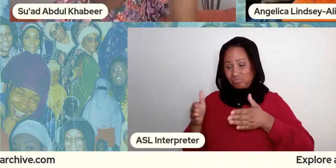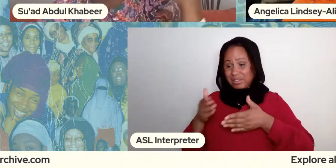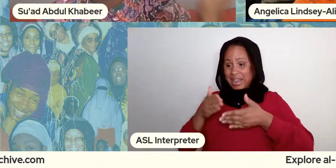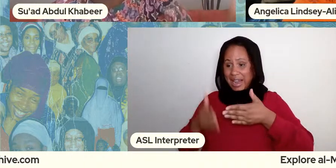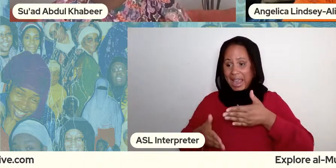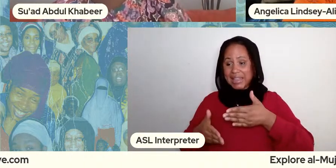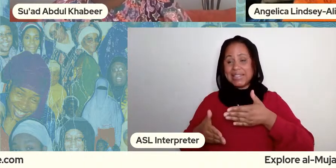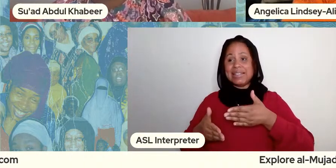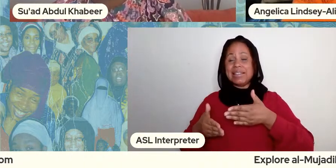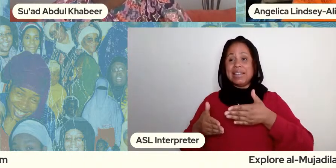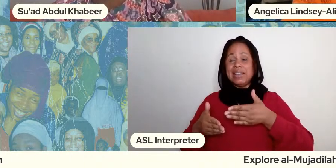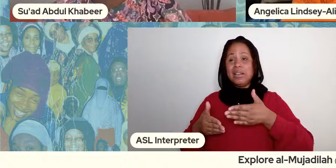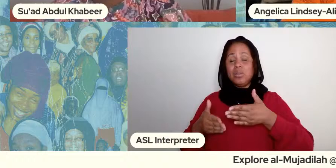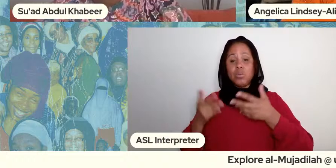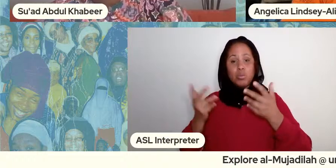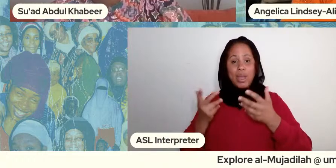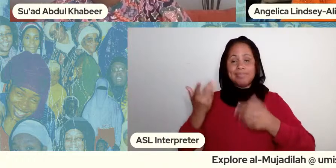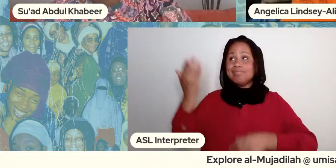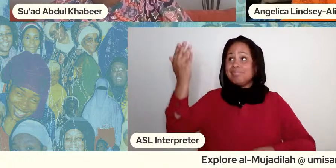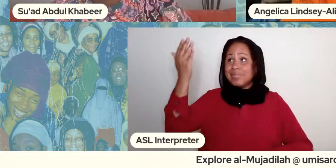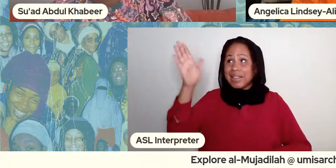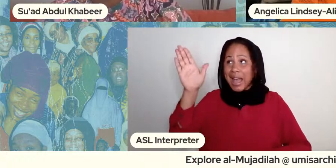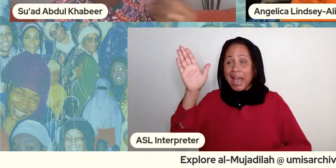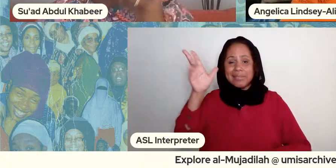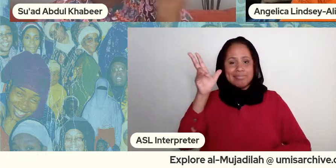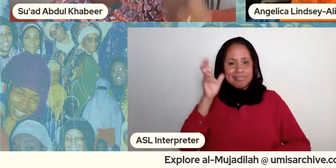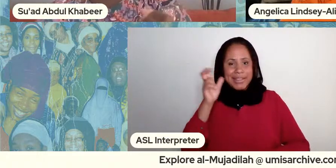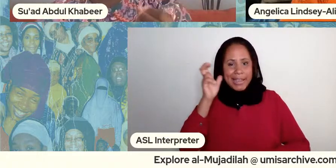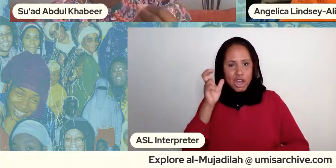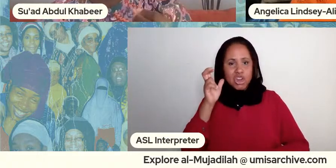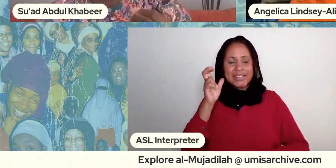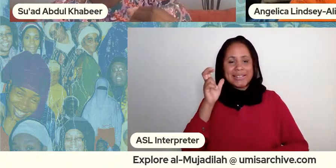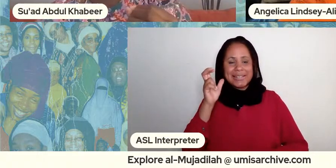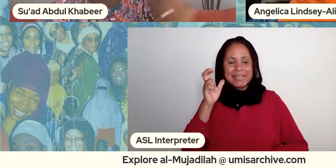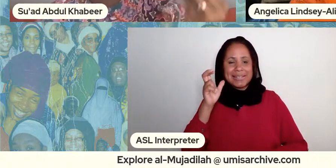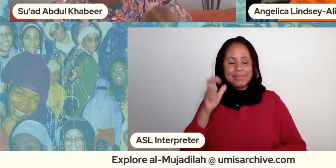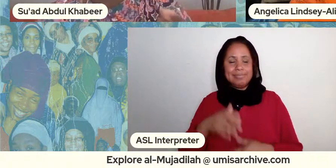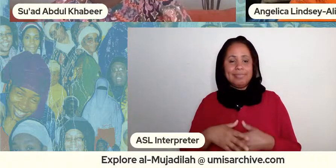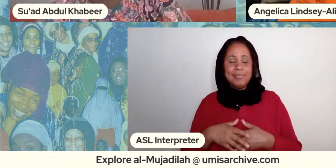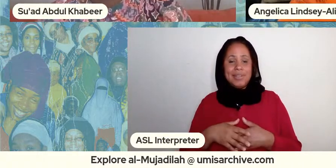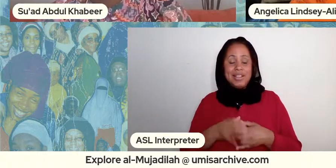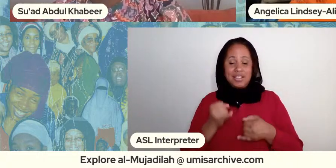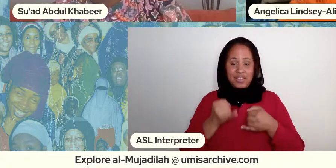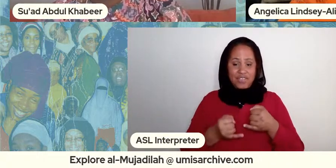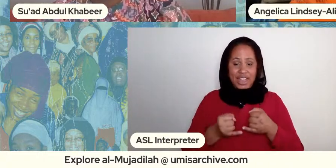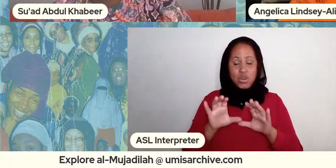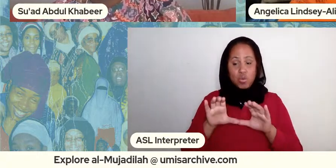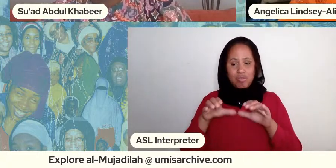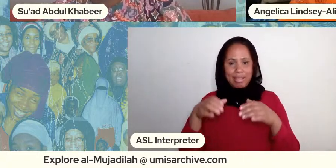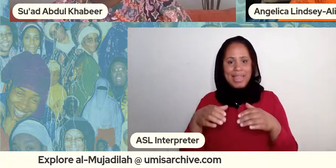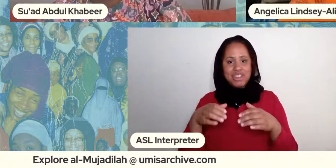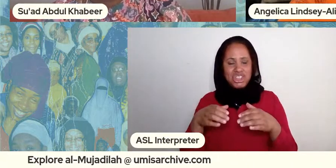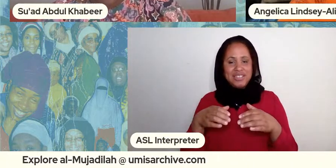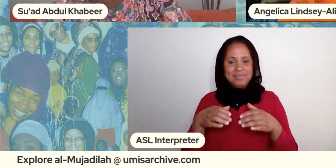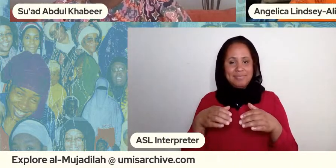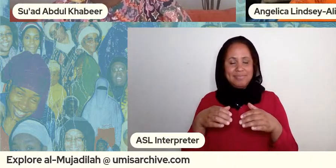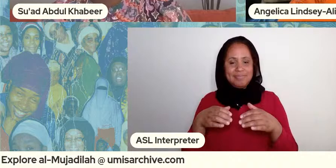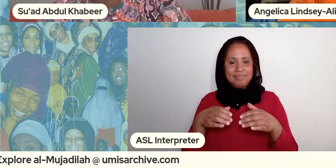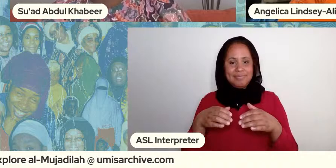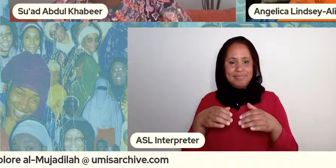and the sister income and so the kind of final um collection in uh in the exhibition is called